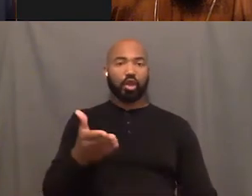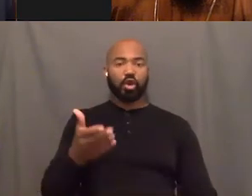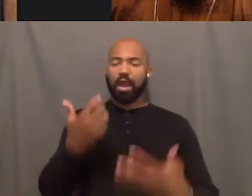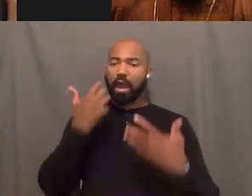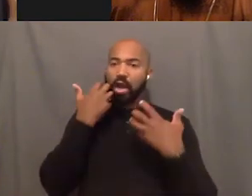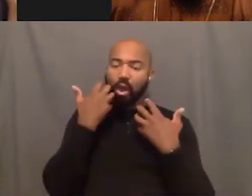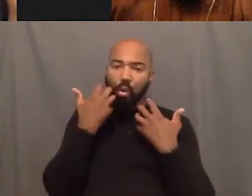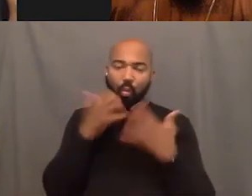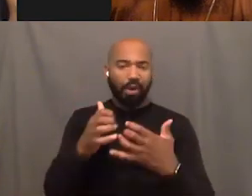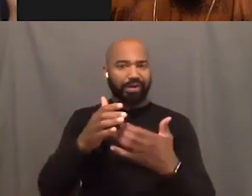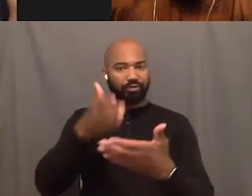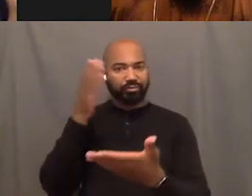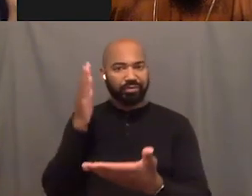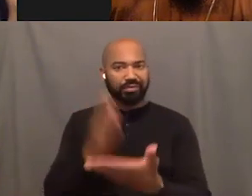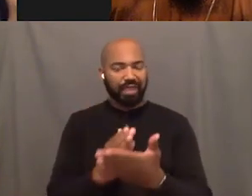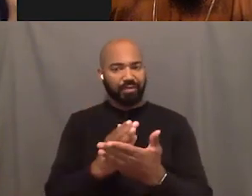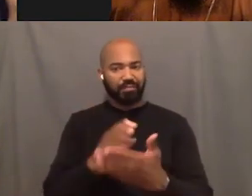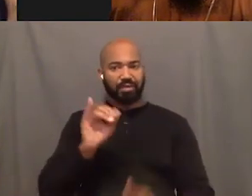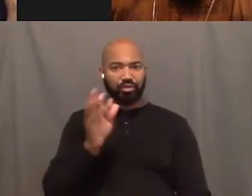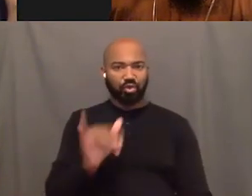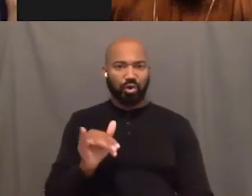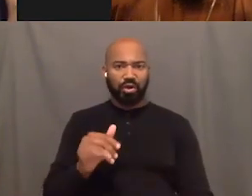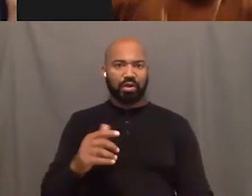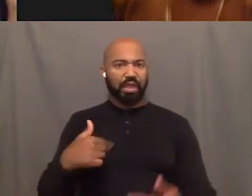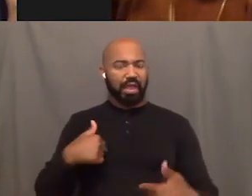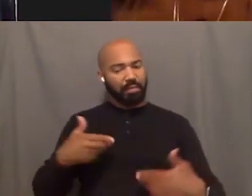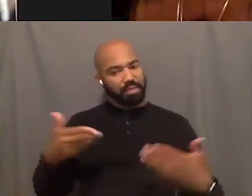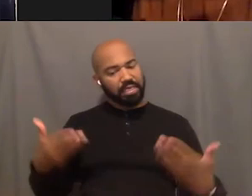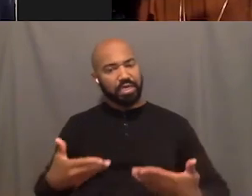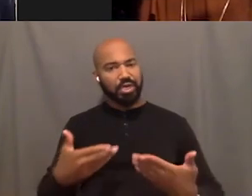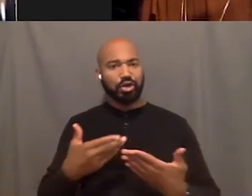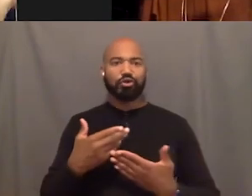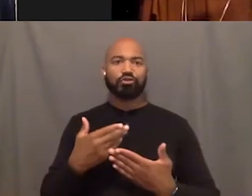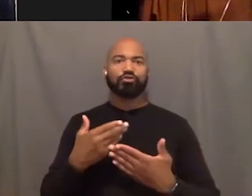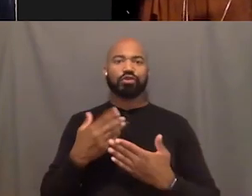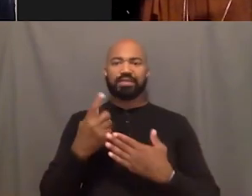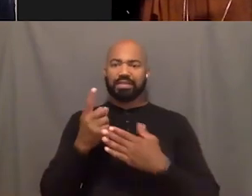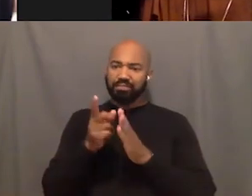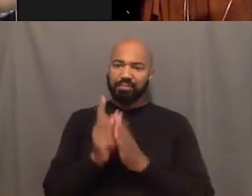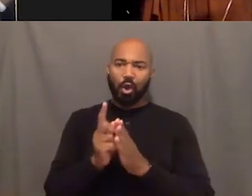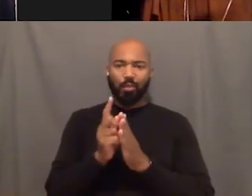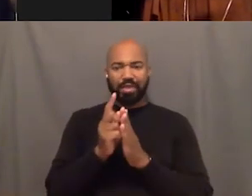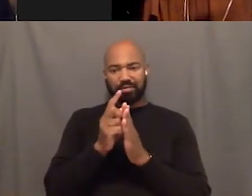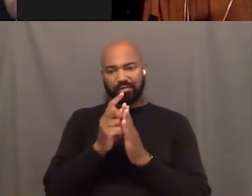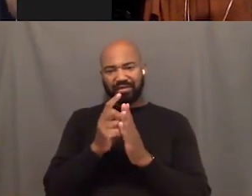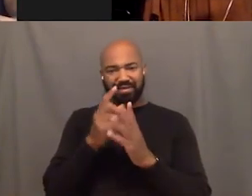I'm here, I'm here. Like I'm here in this moment. I'm here in this space. I'm here this time.